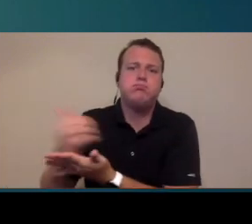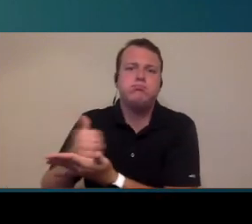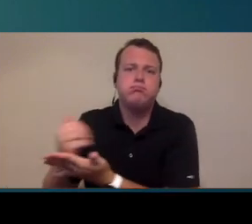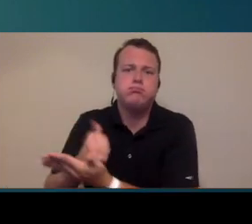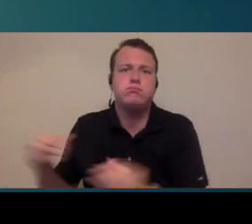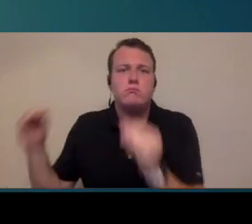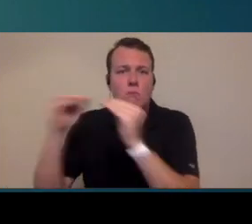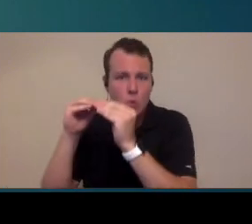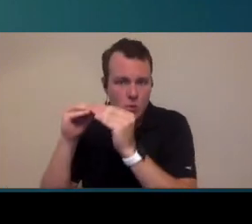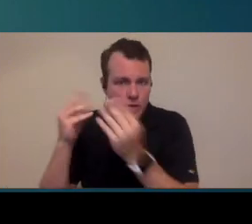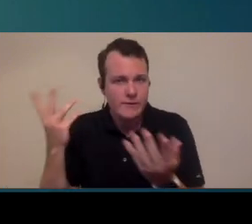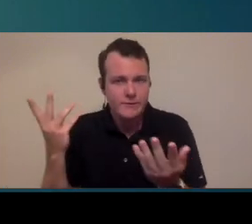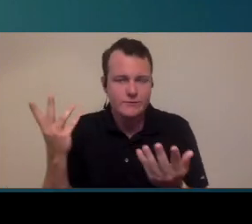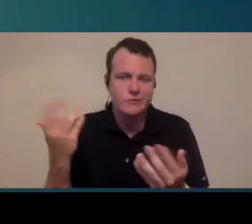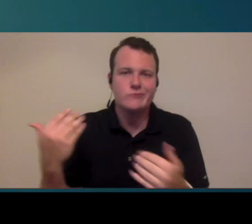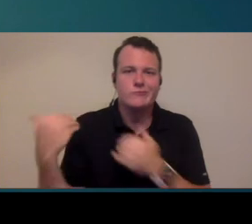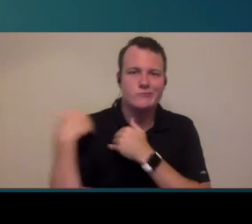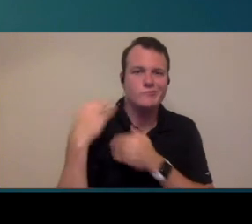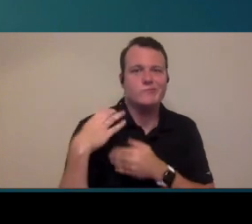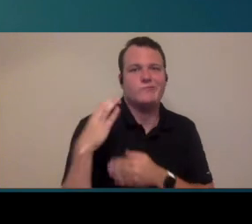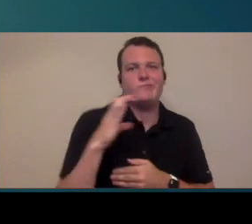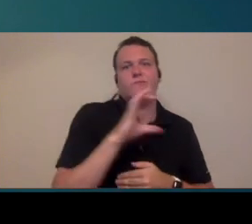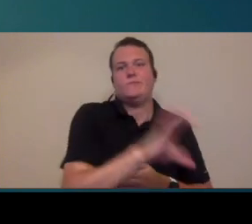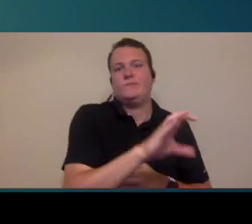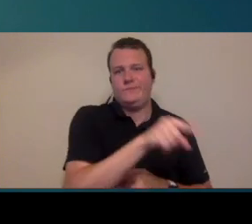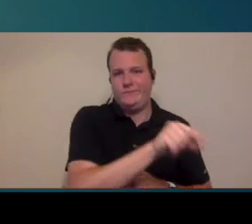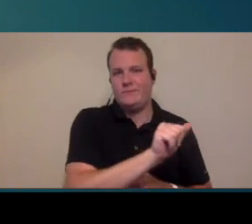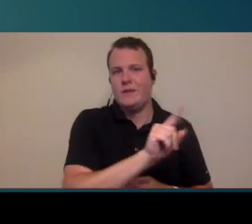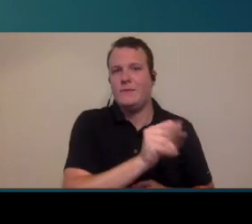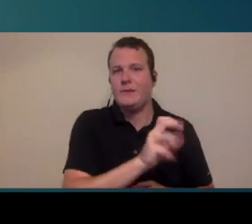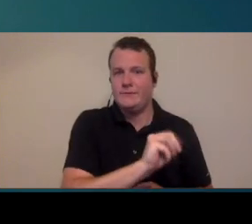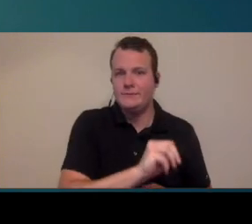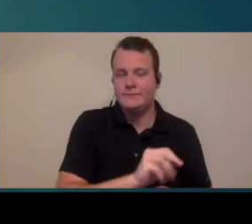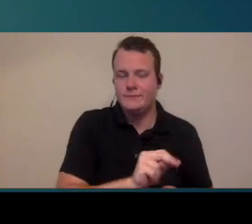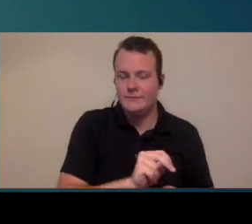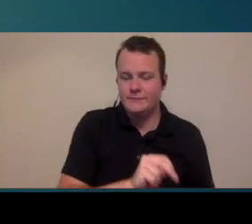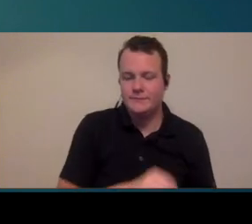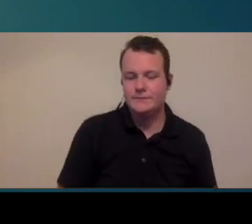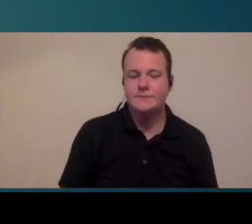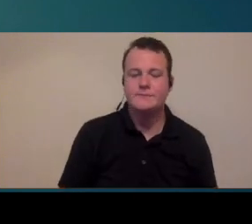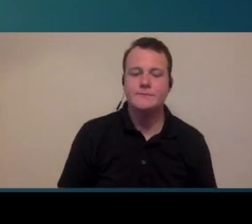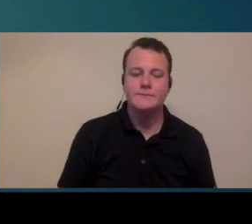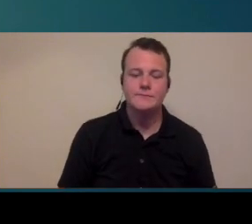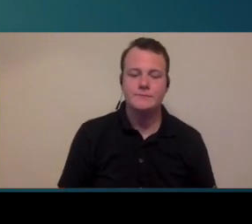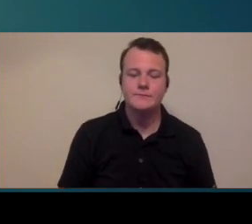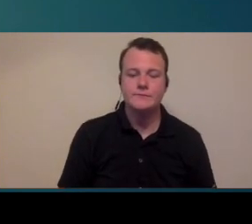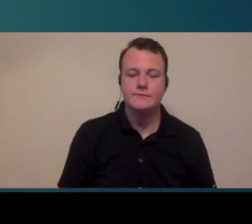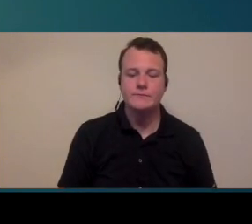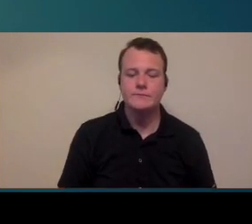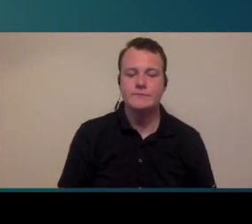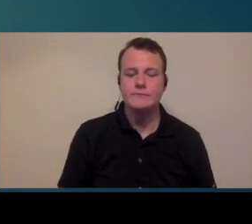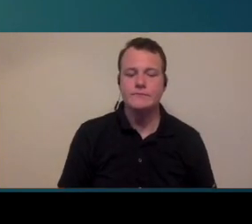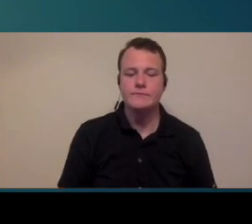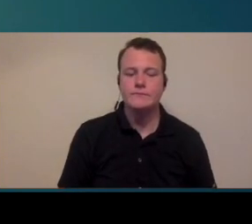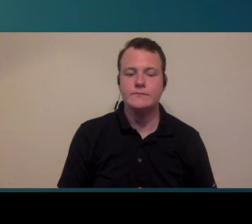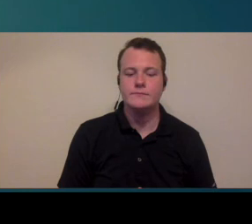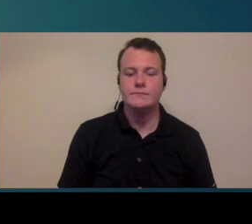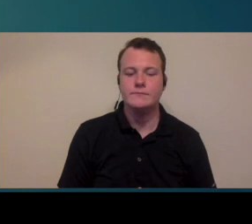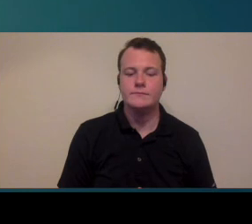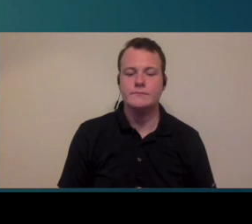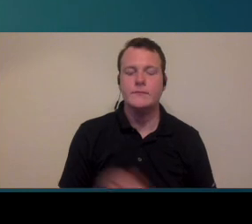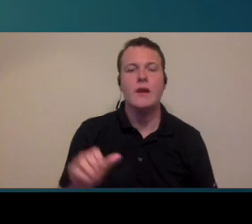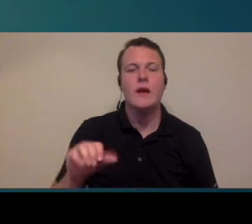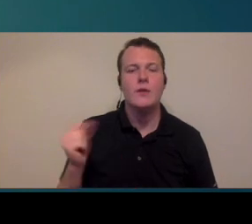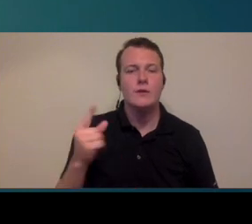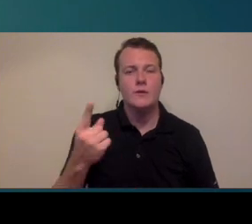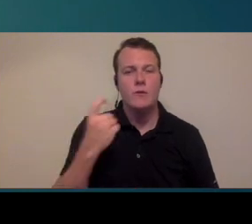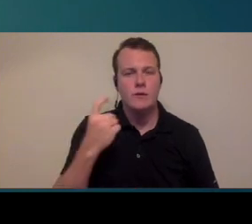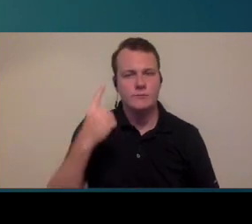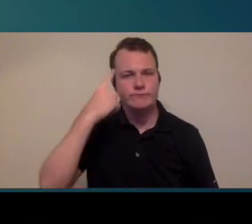to be generating the revenue for your clinic next slide the other question is